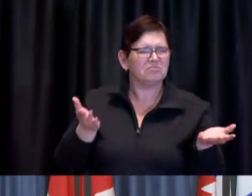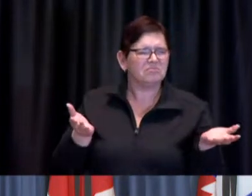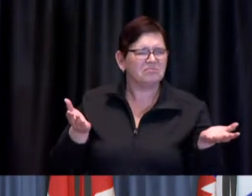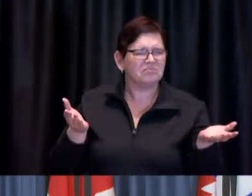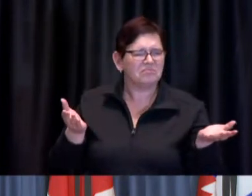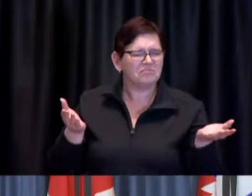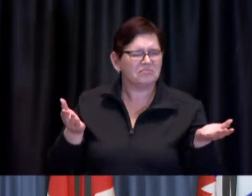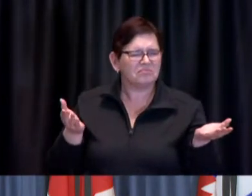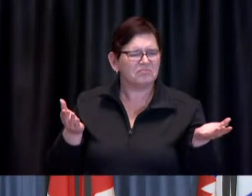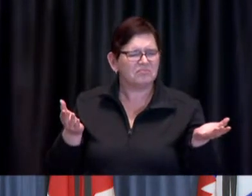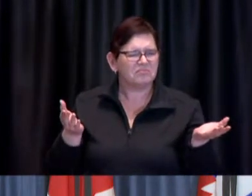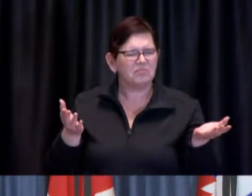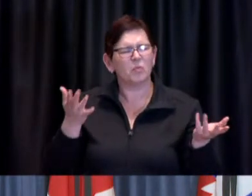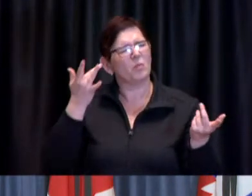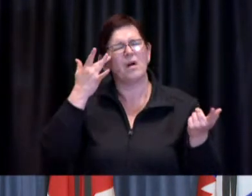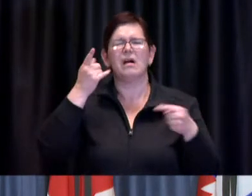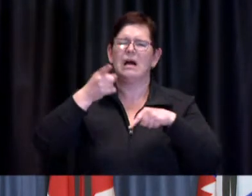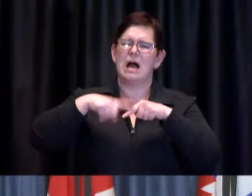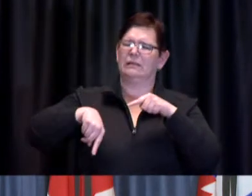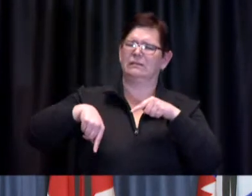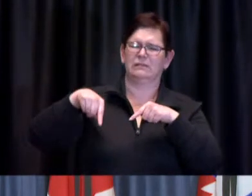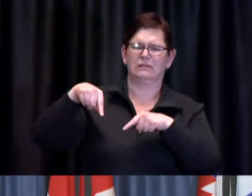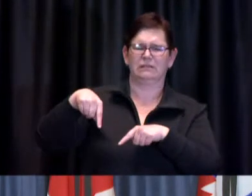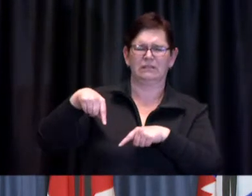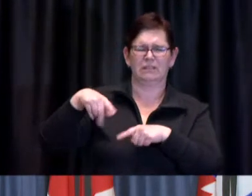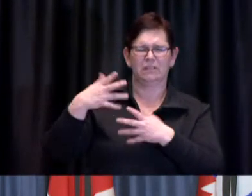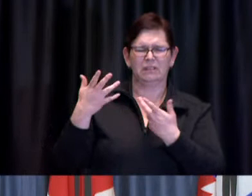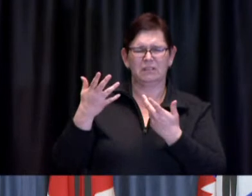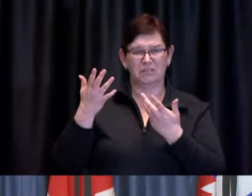or simply that the provincial software hasn't been updated yet for these people to book